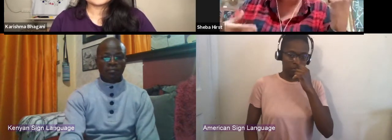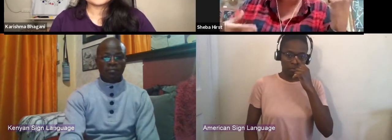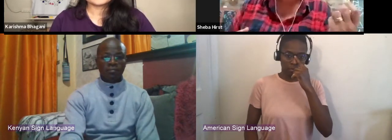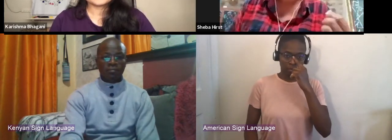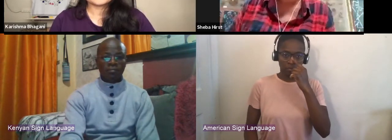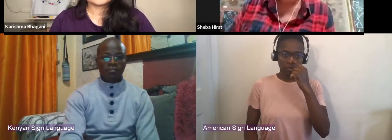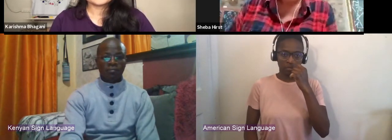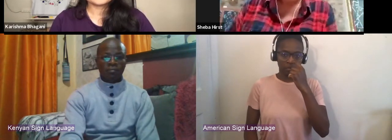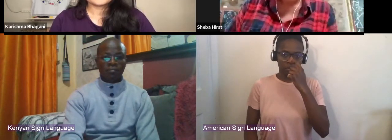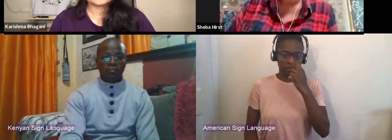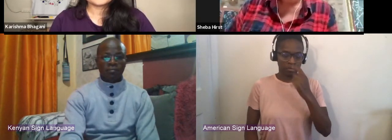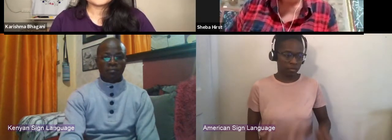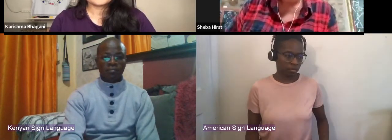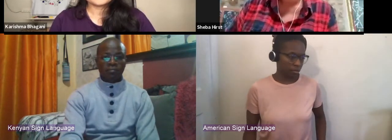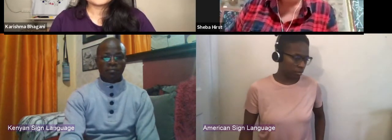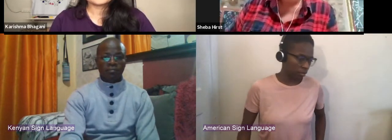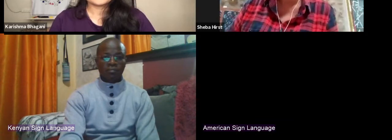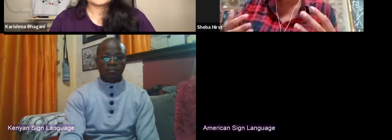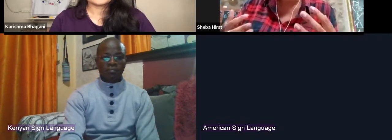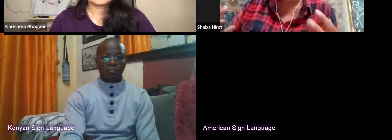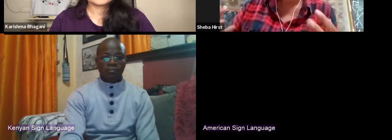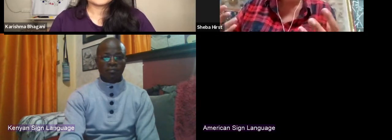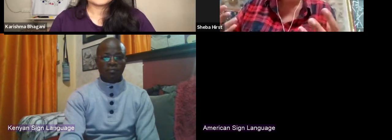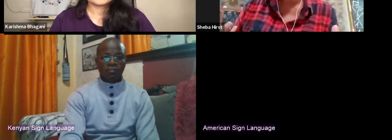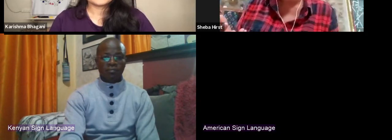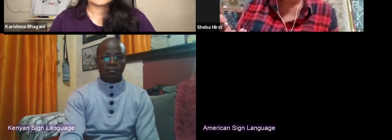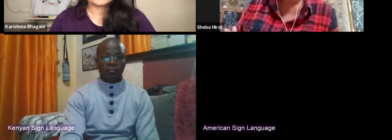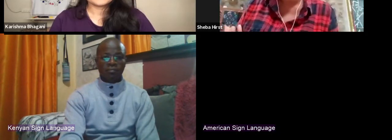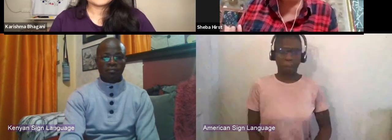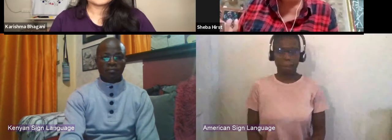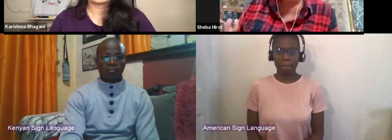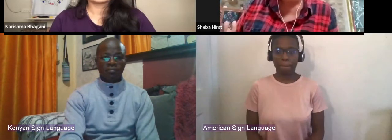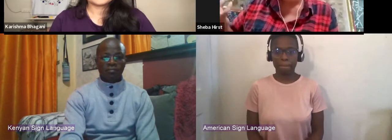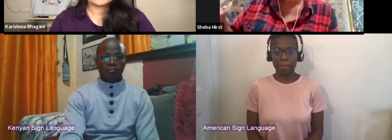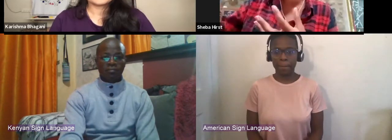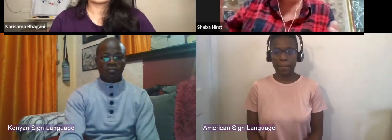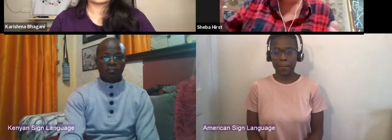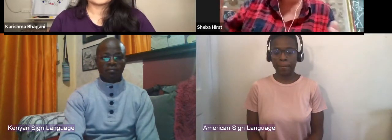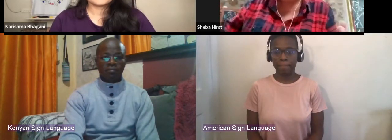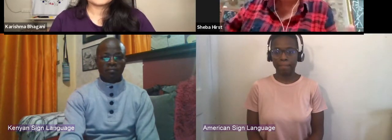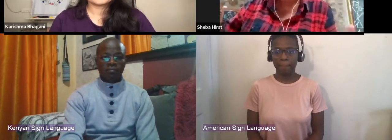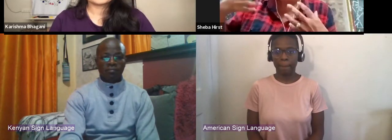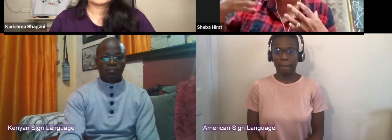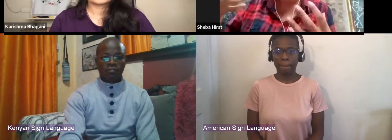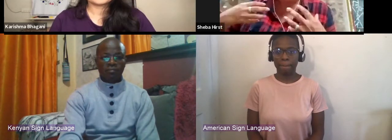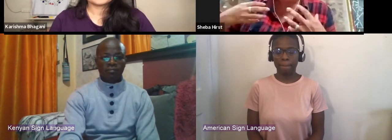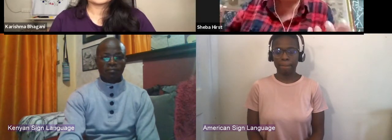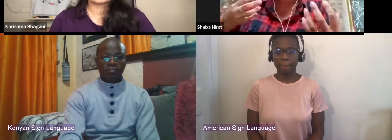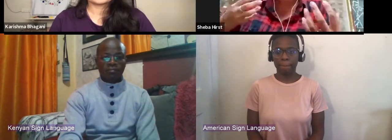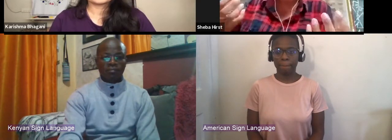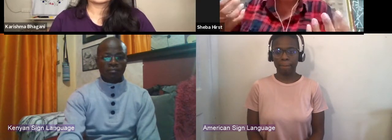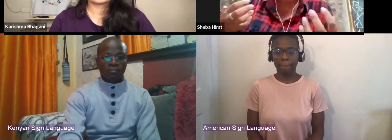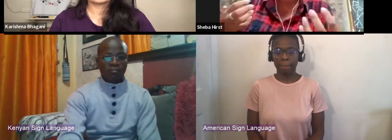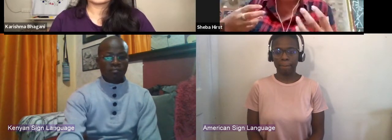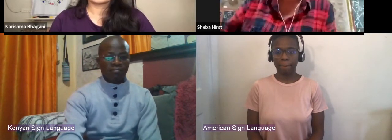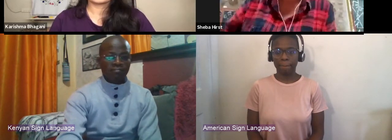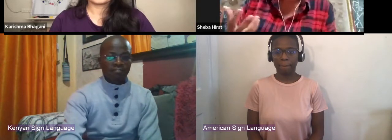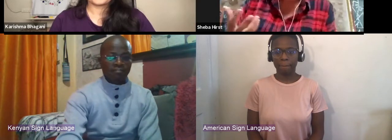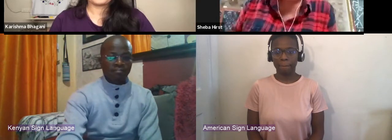experts in a gig, you have this profound appreciation for what that excellence is and you can access that.